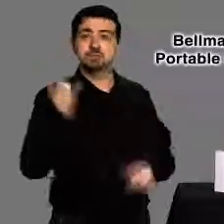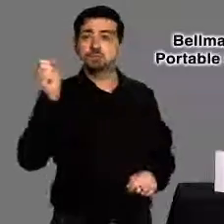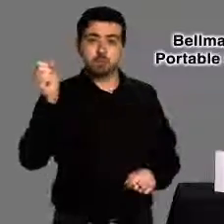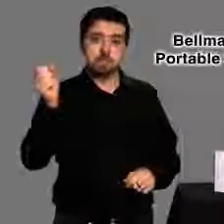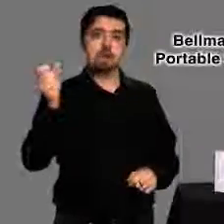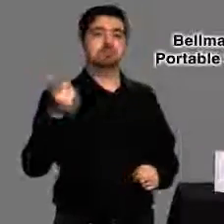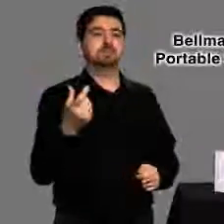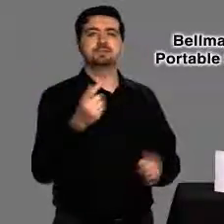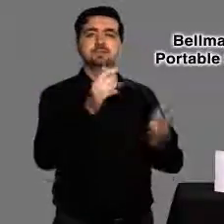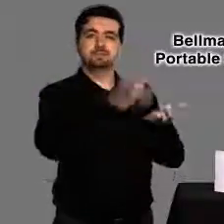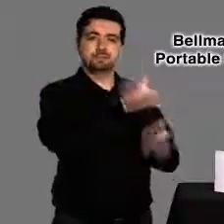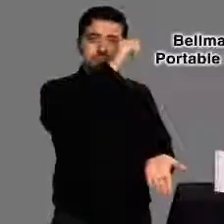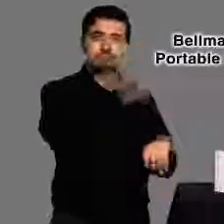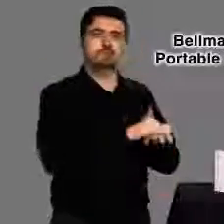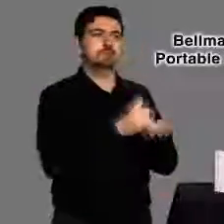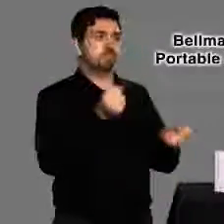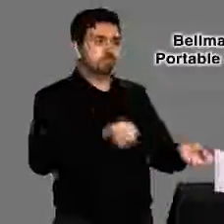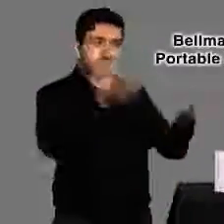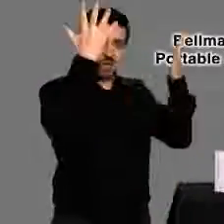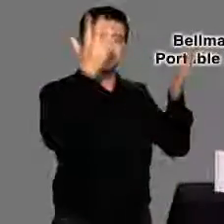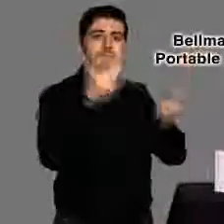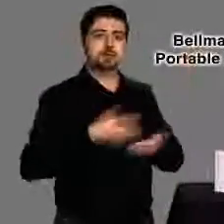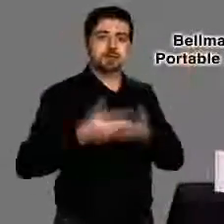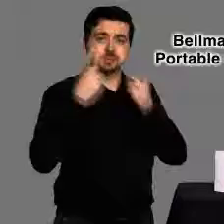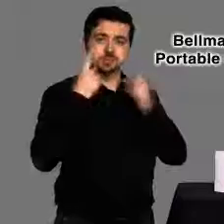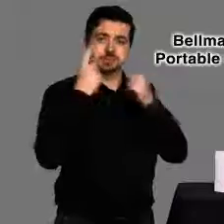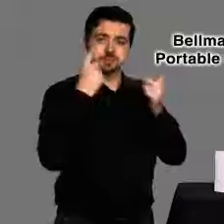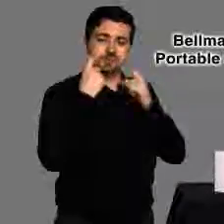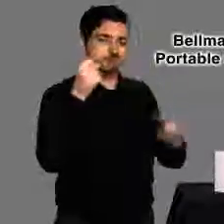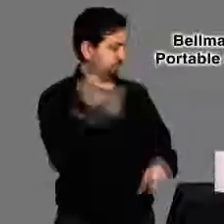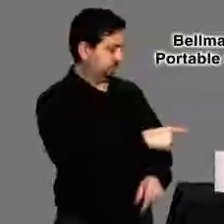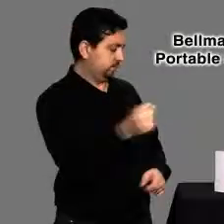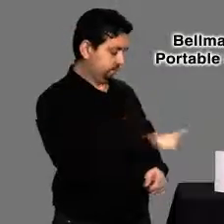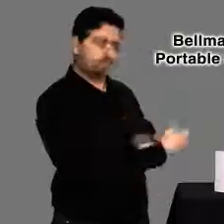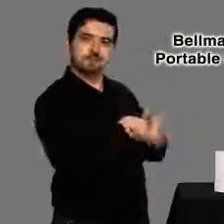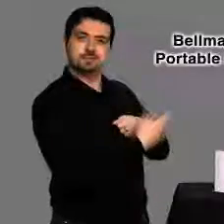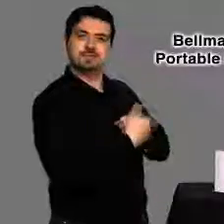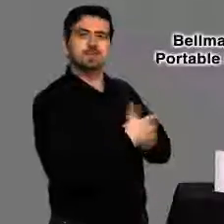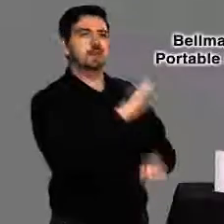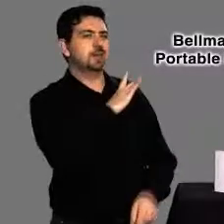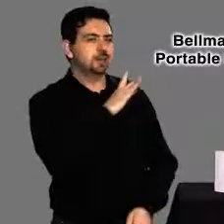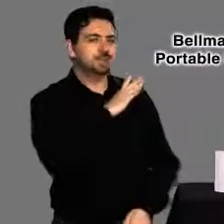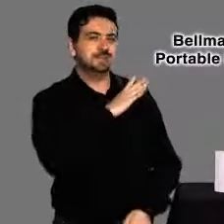a person at the door, telephone, fire, or baby cry – the receiver will alert you.